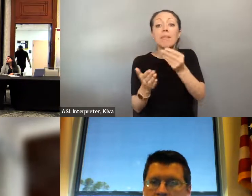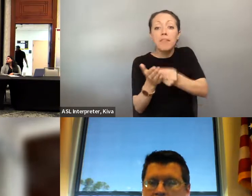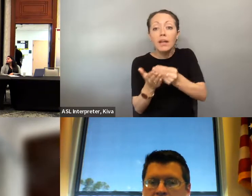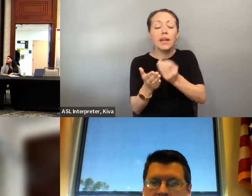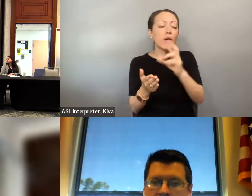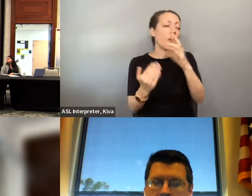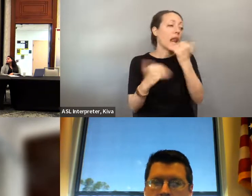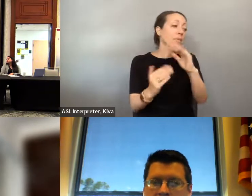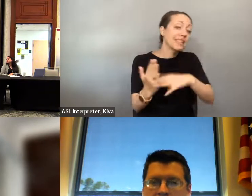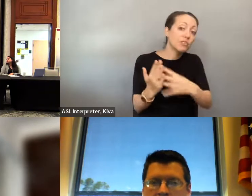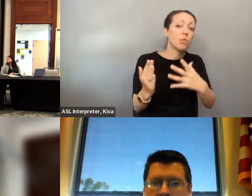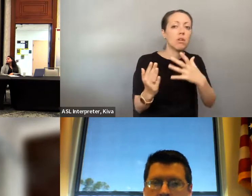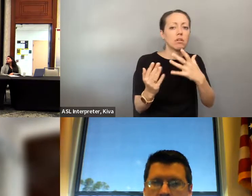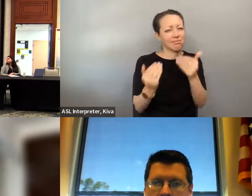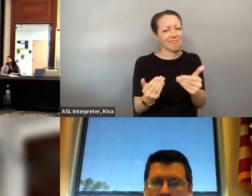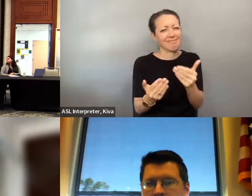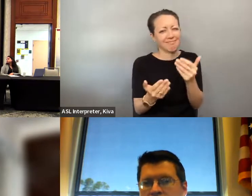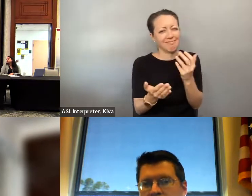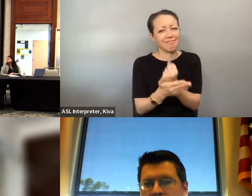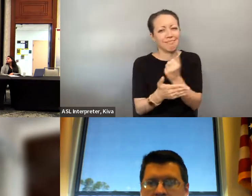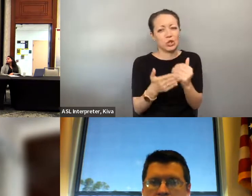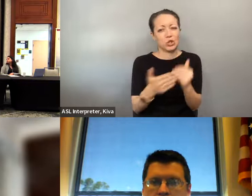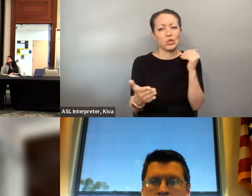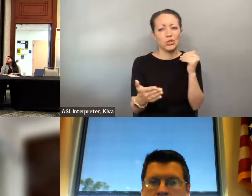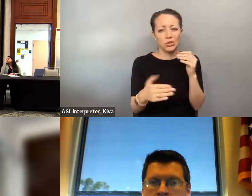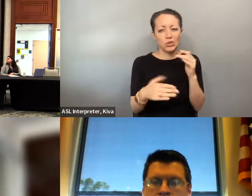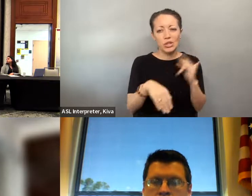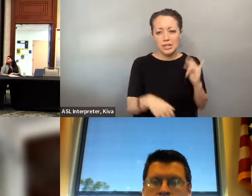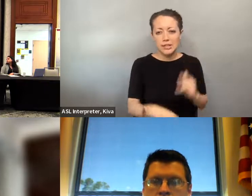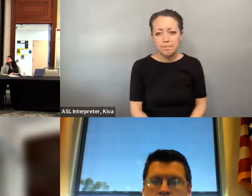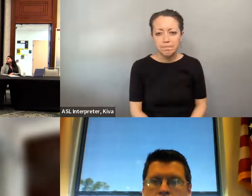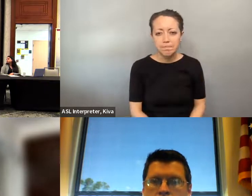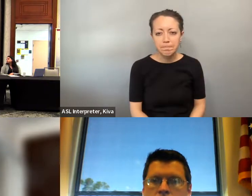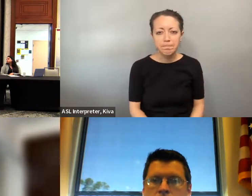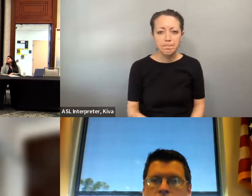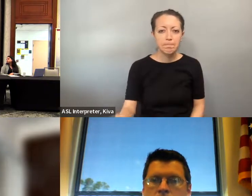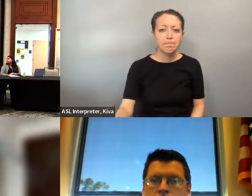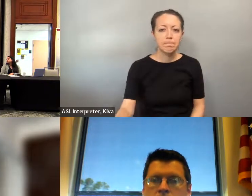say early to know if there's any kinds of limitations at the local level in terms of the funding or in terms of